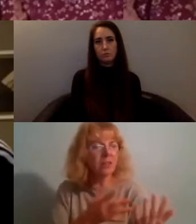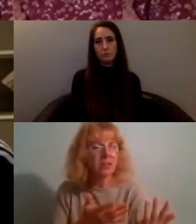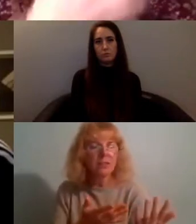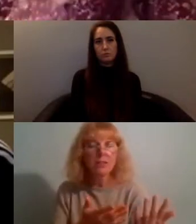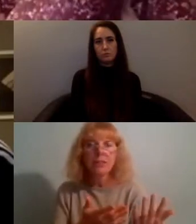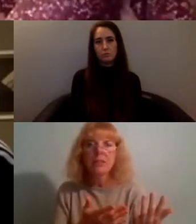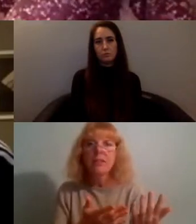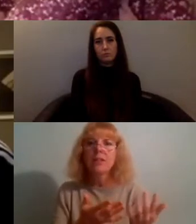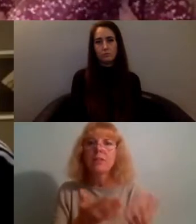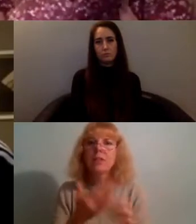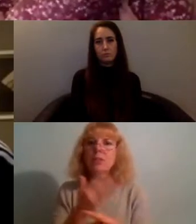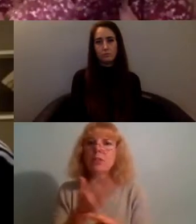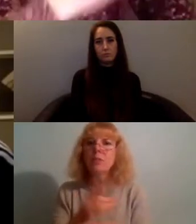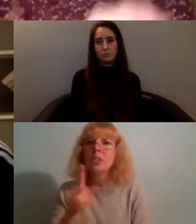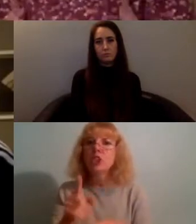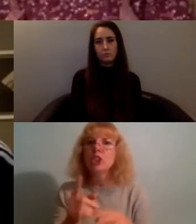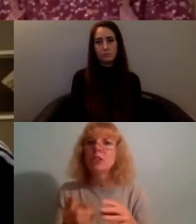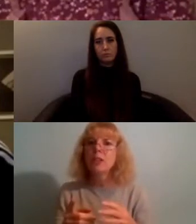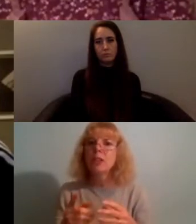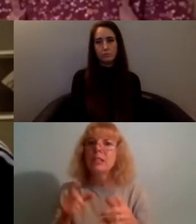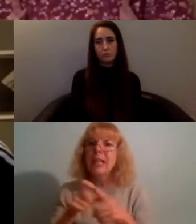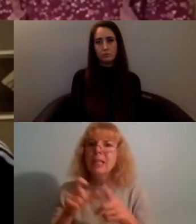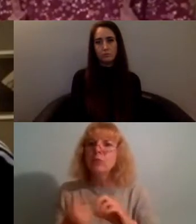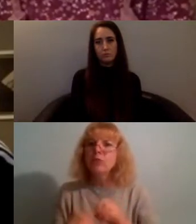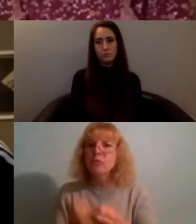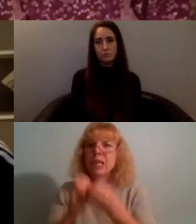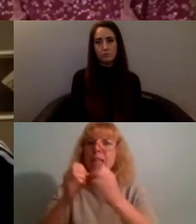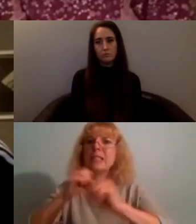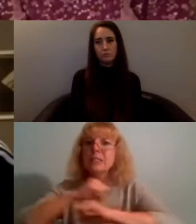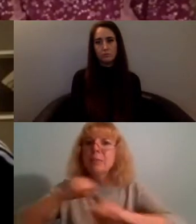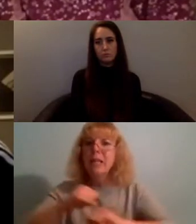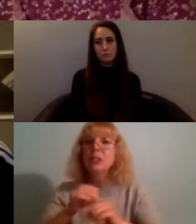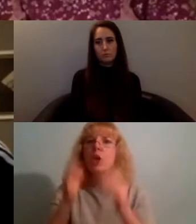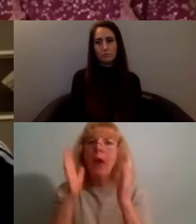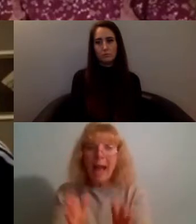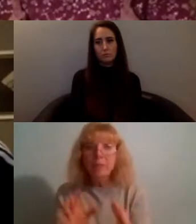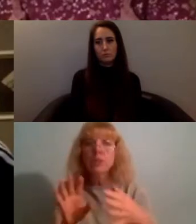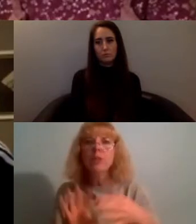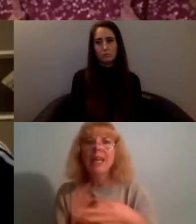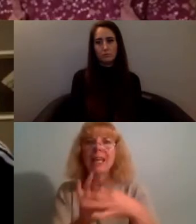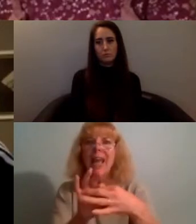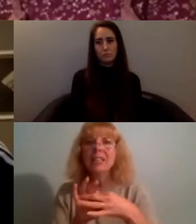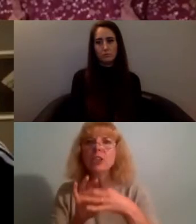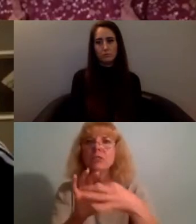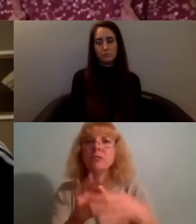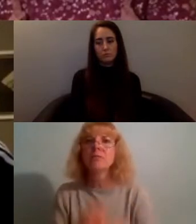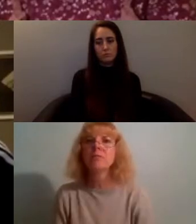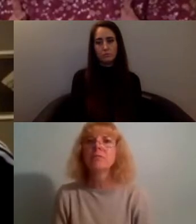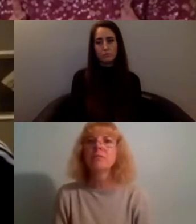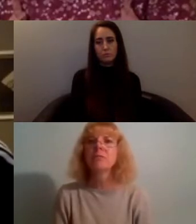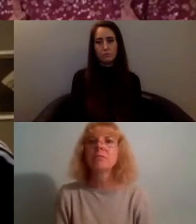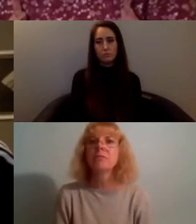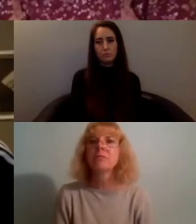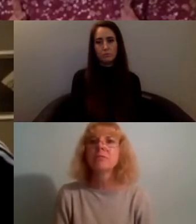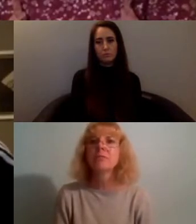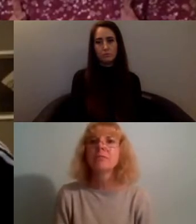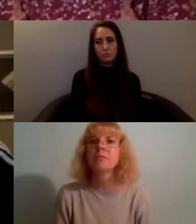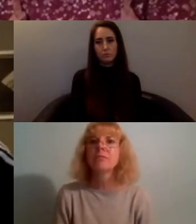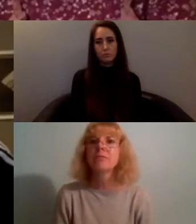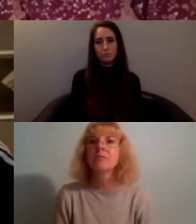she's actually created a space where you can physically you have to go and engage on another platform so that yeah I think that was a really um big